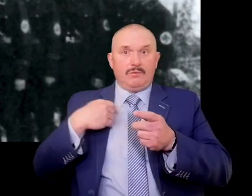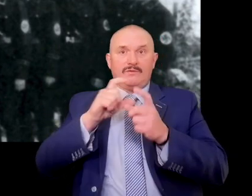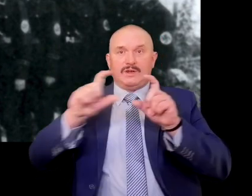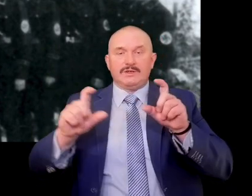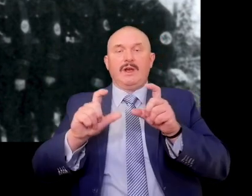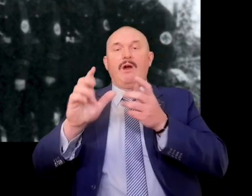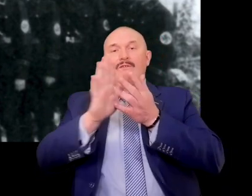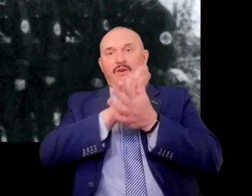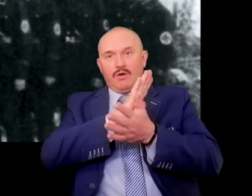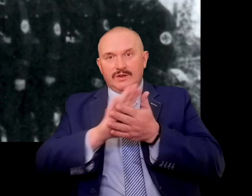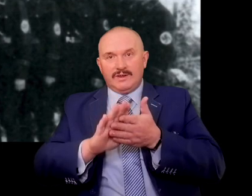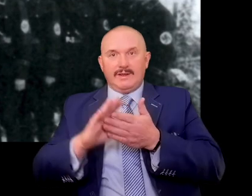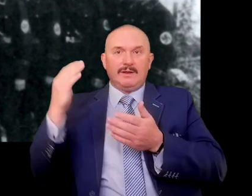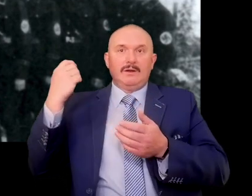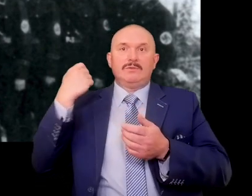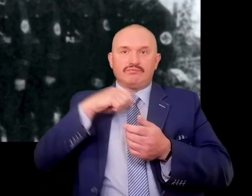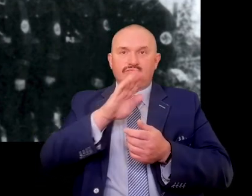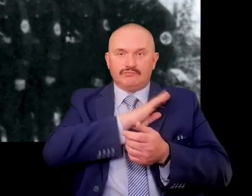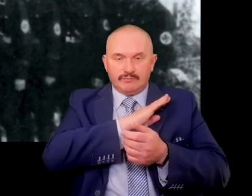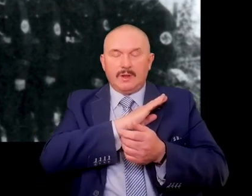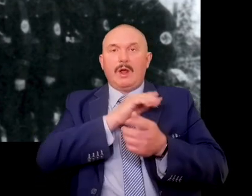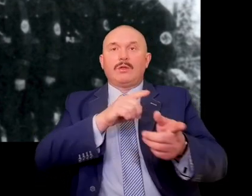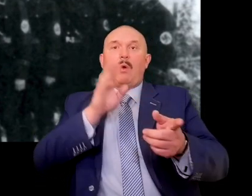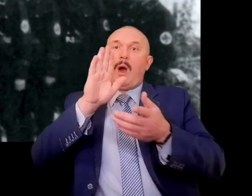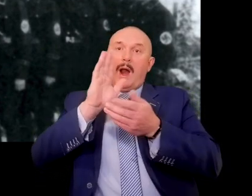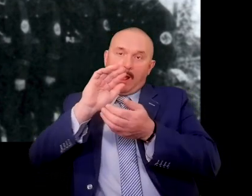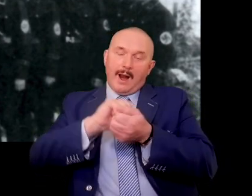One such example is Dr. Rudolf Tröger.